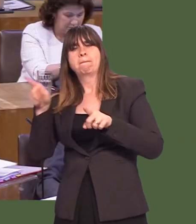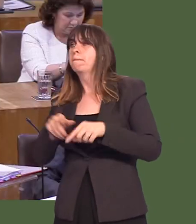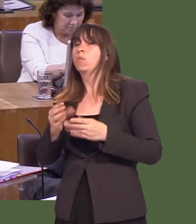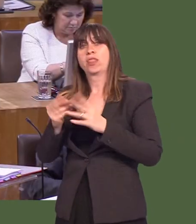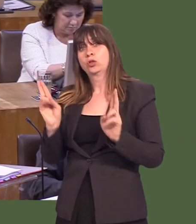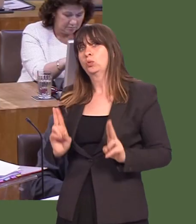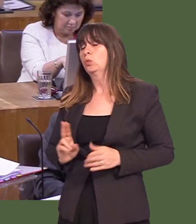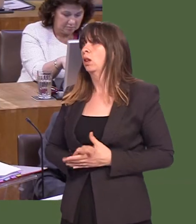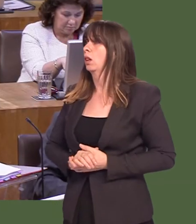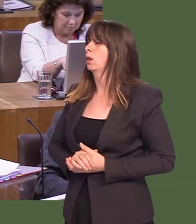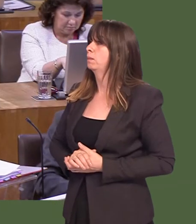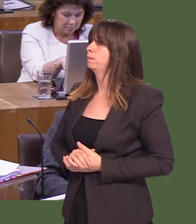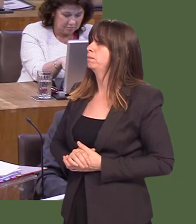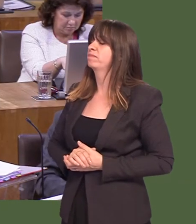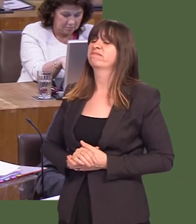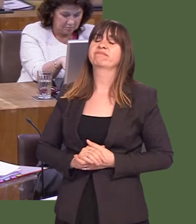Carwyn Jones: The Member misrepresents the position that I gave.